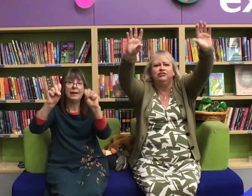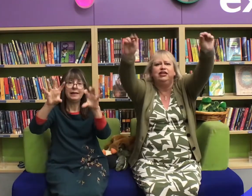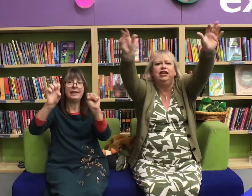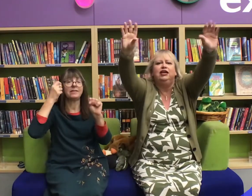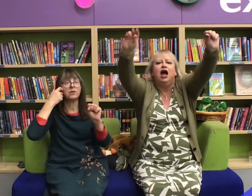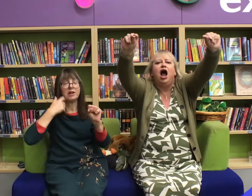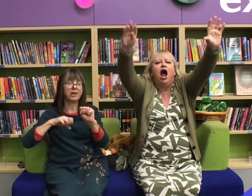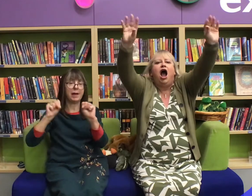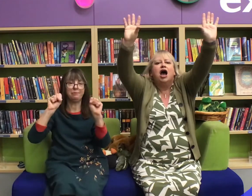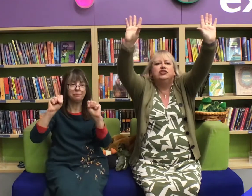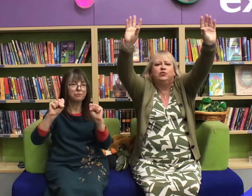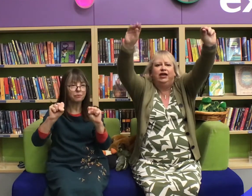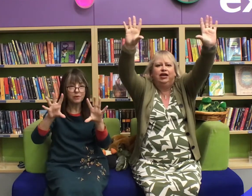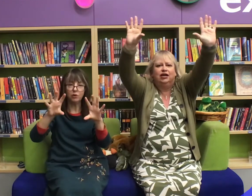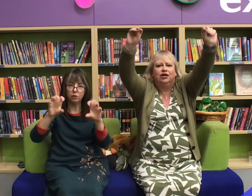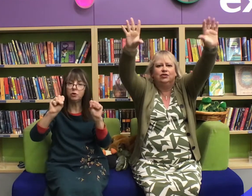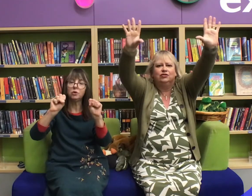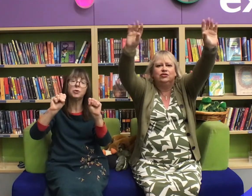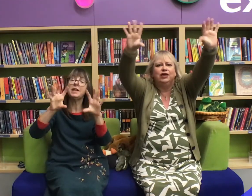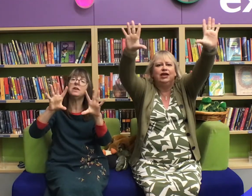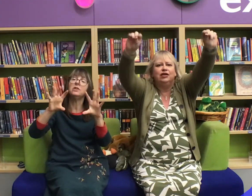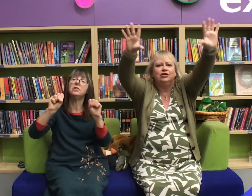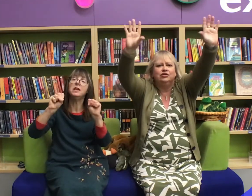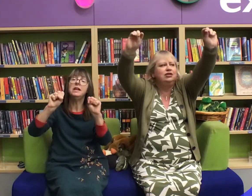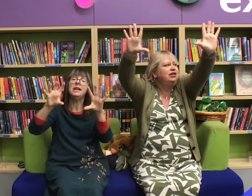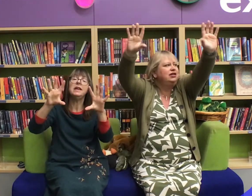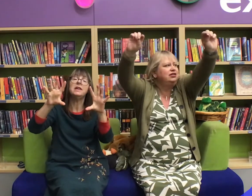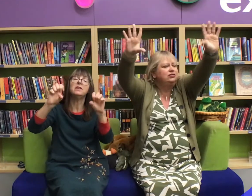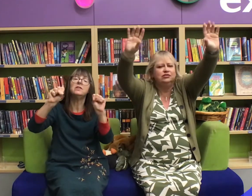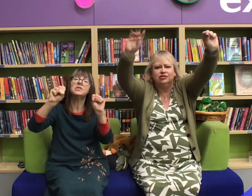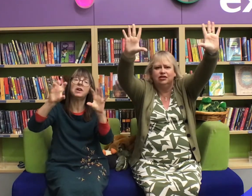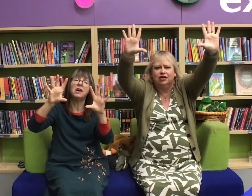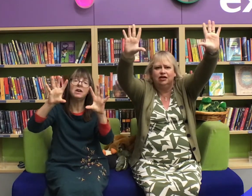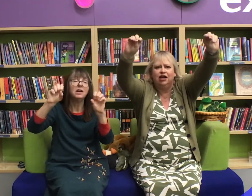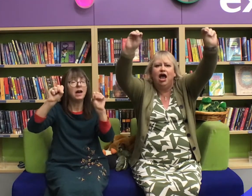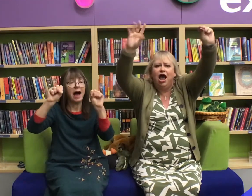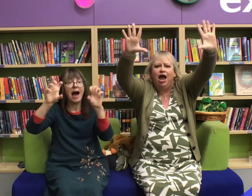Shall we do our twinkle twinkle can you get your stars ready?